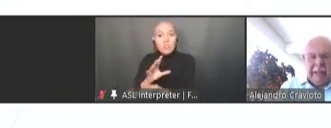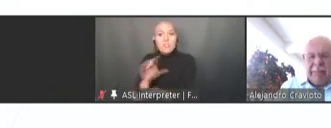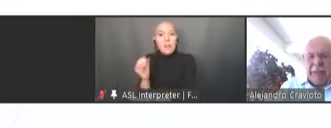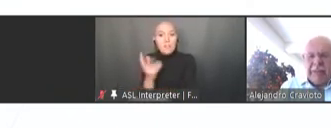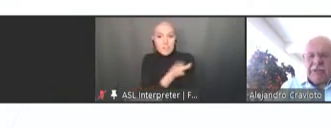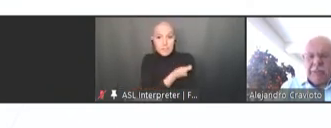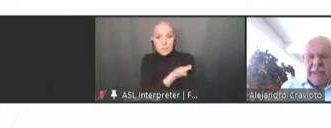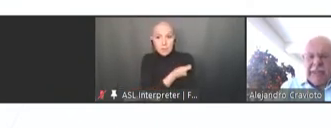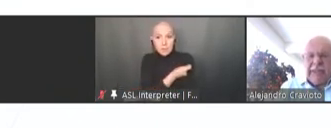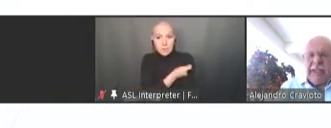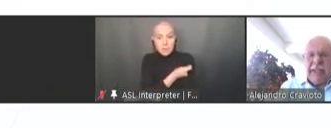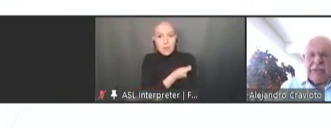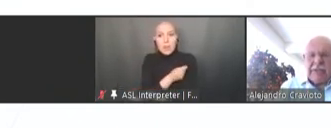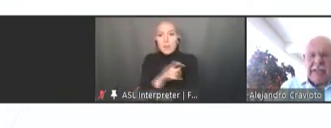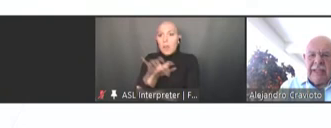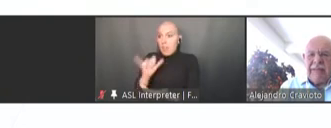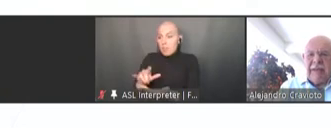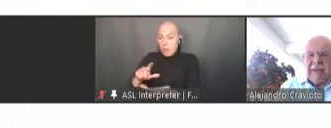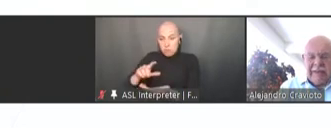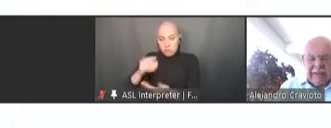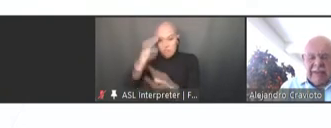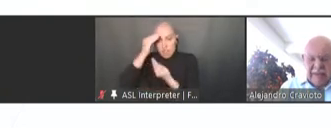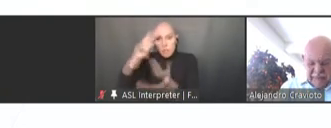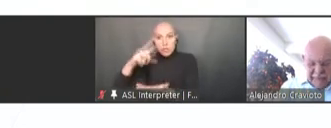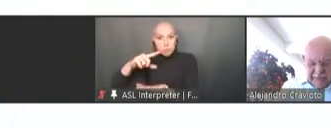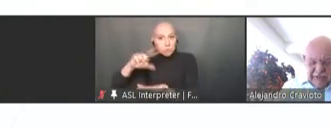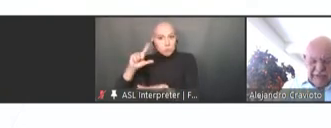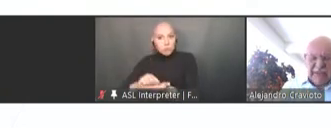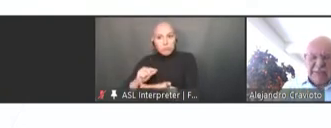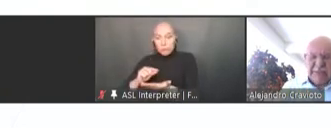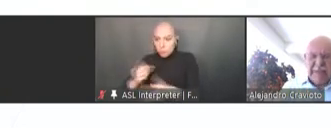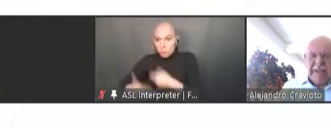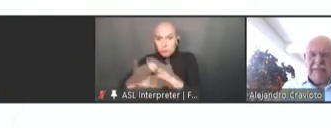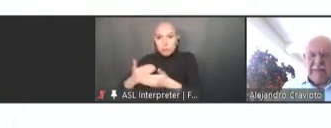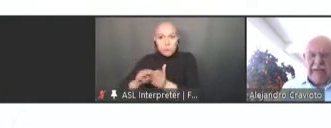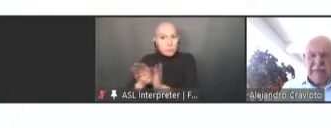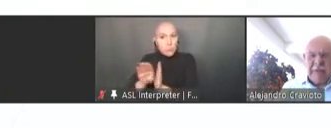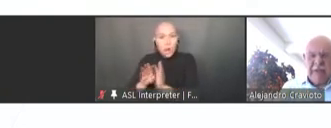and published quickly so that the information has been made available